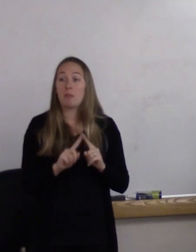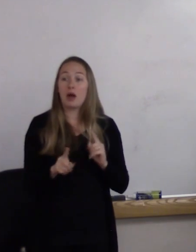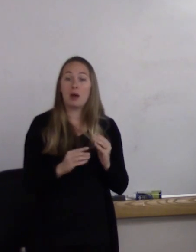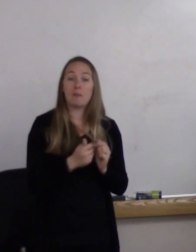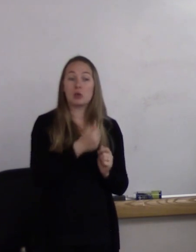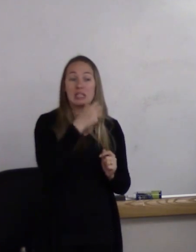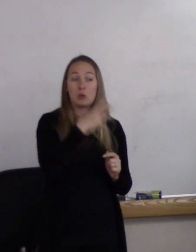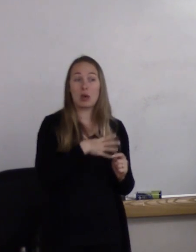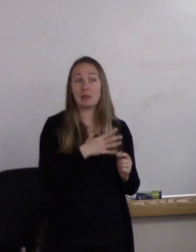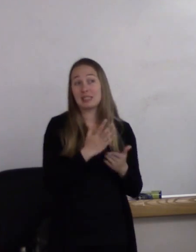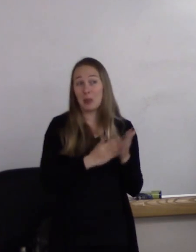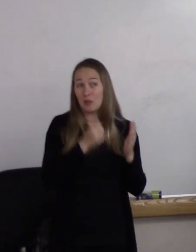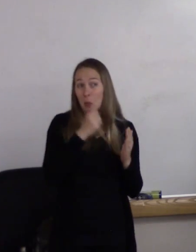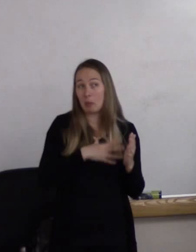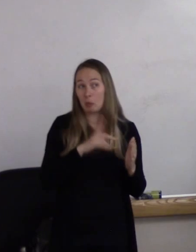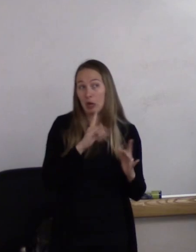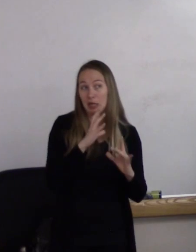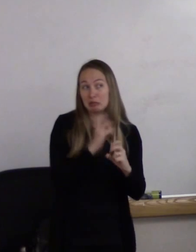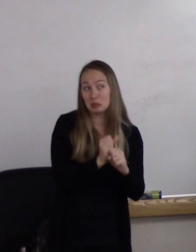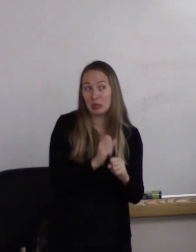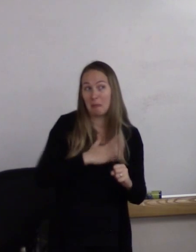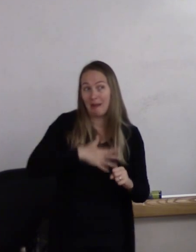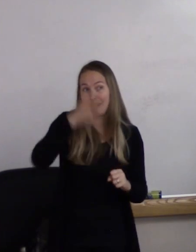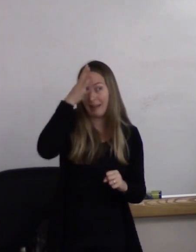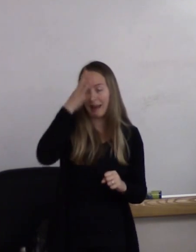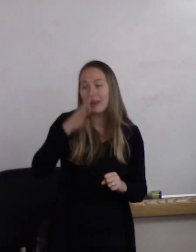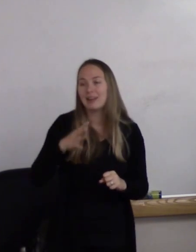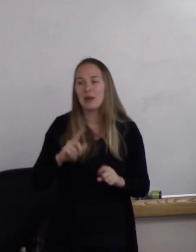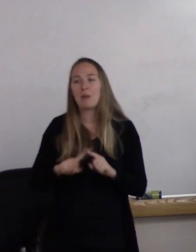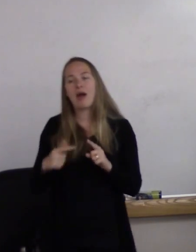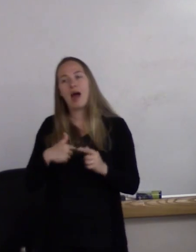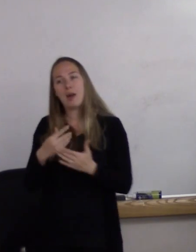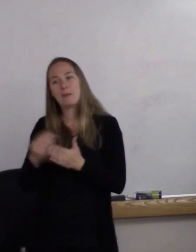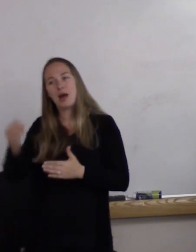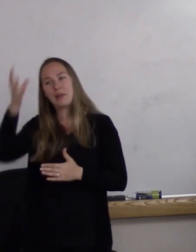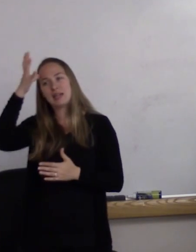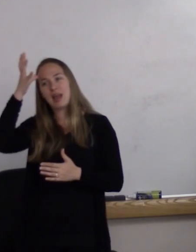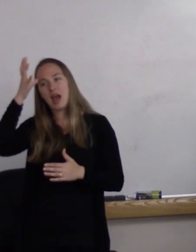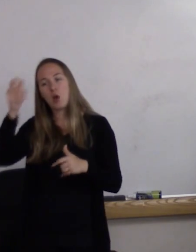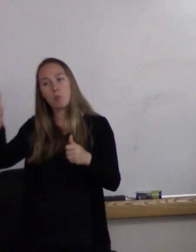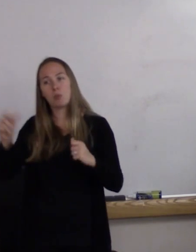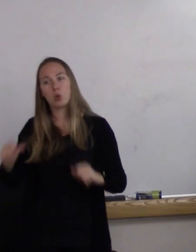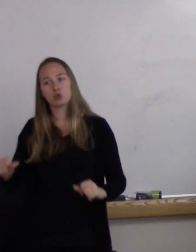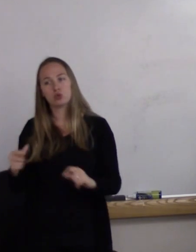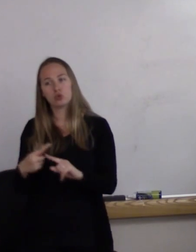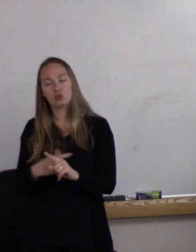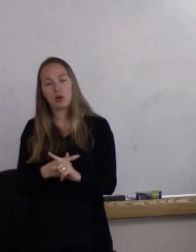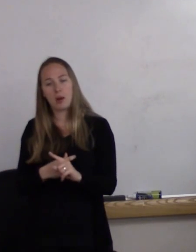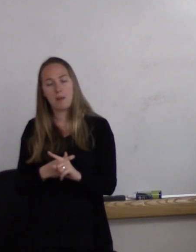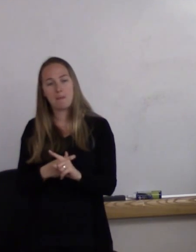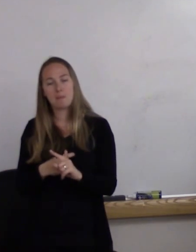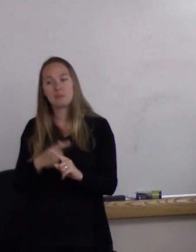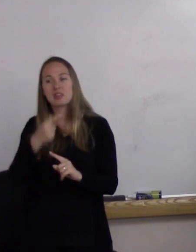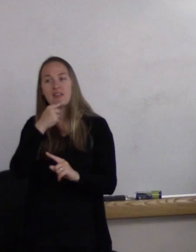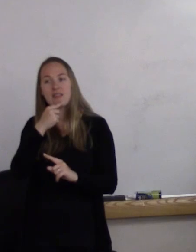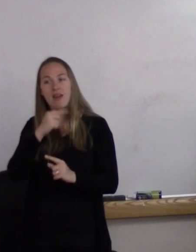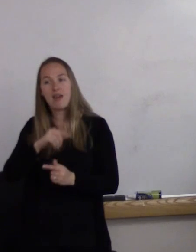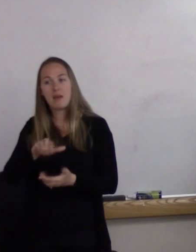I bought him a poster from the gay marriage celebration,